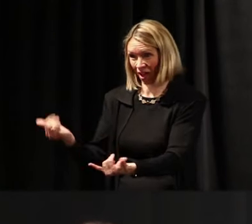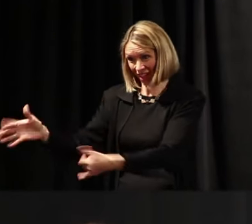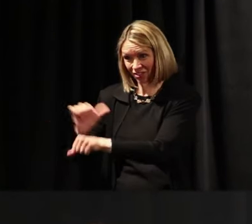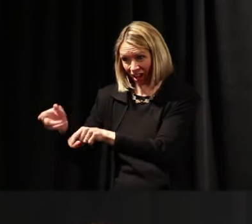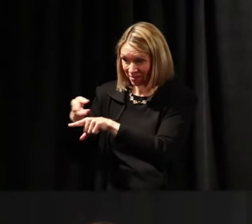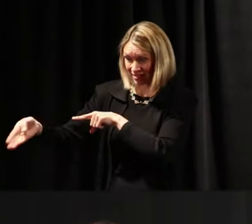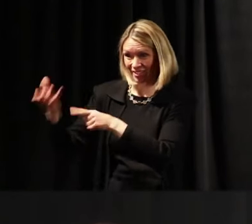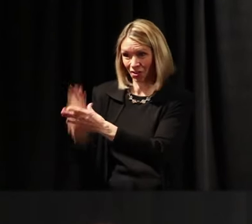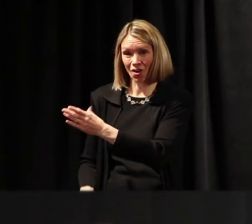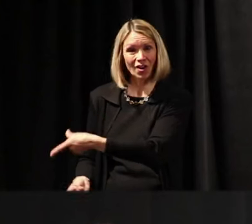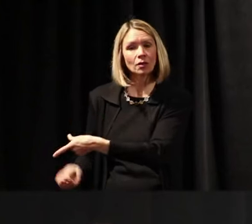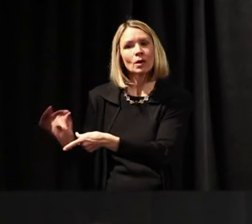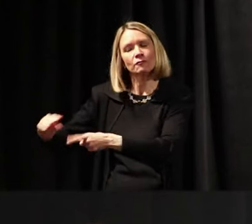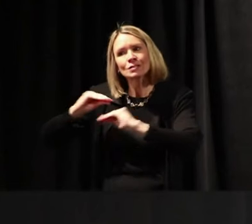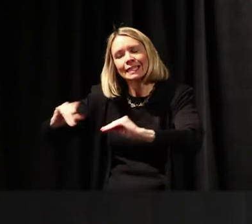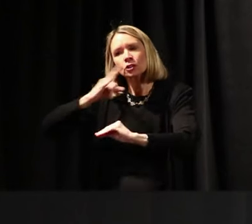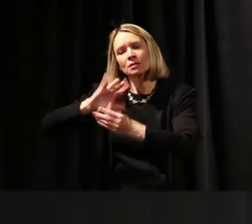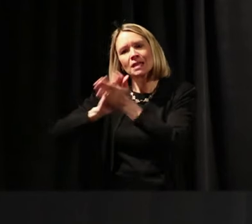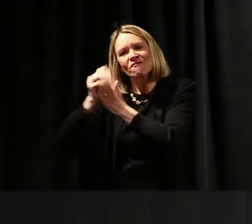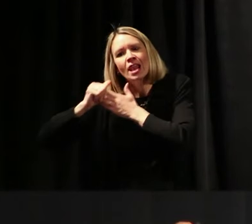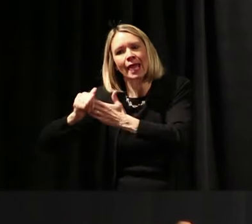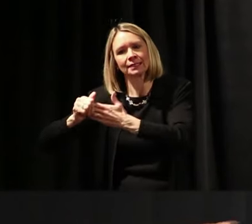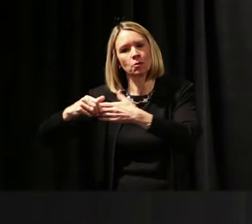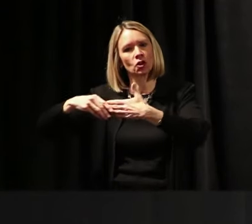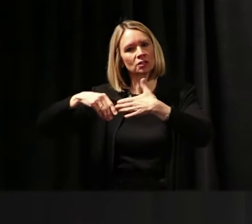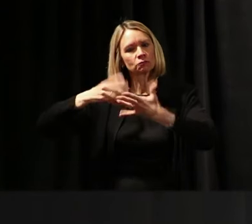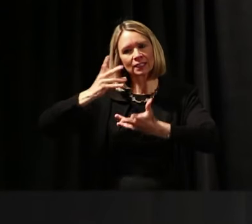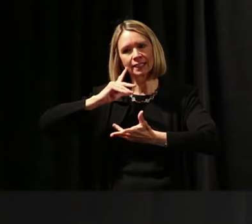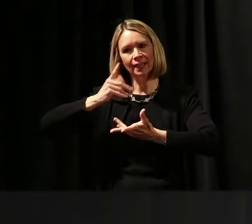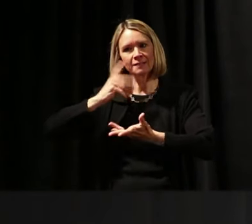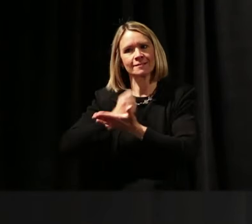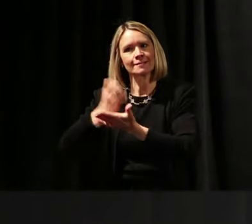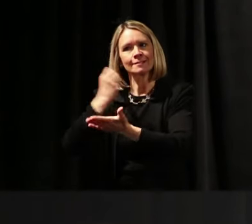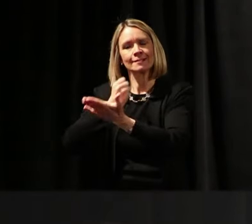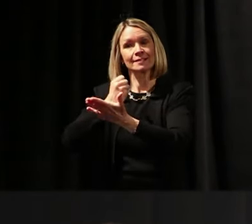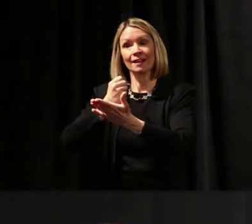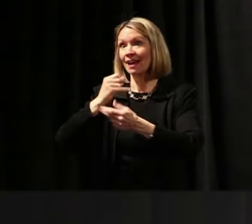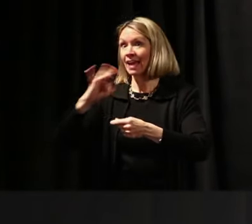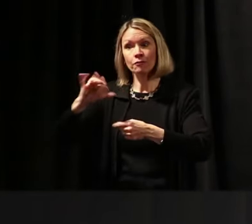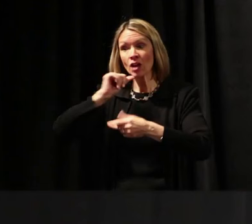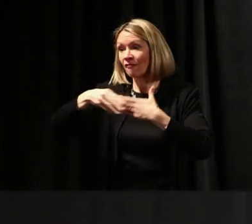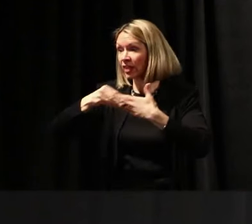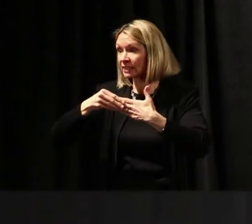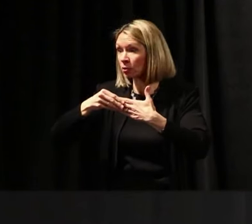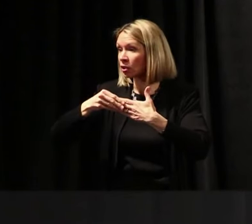and be on top of things or the world's going to just blow right past them. So that's a lot of what this is about.